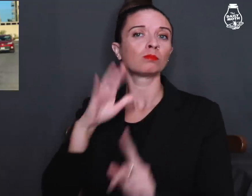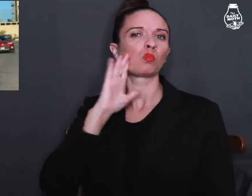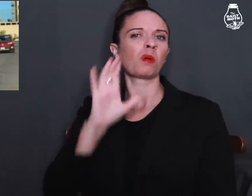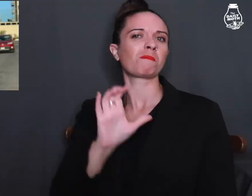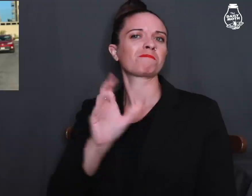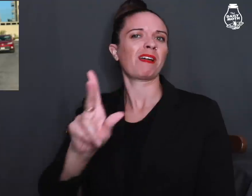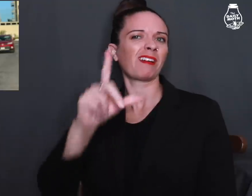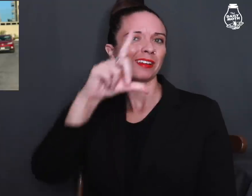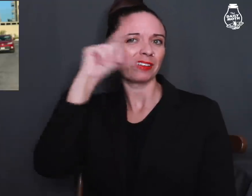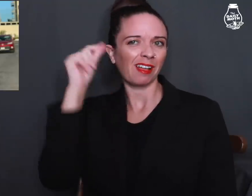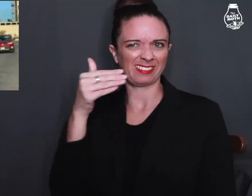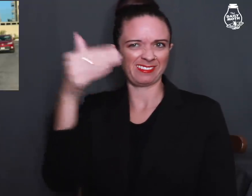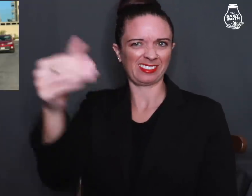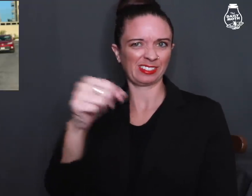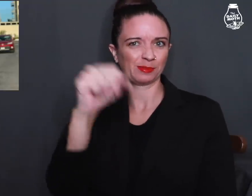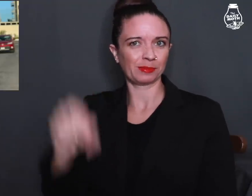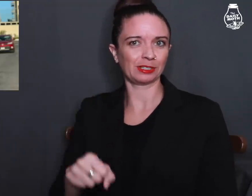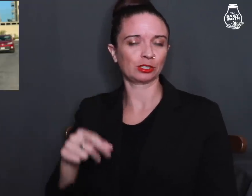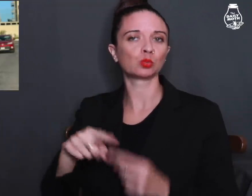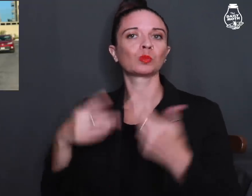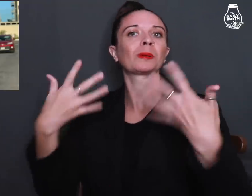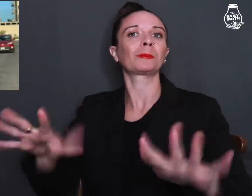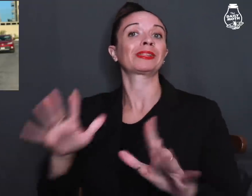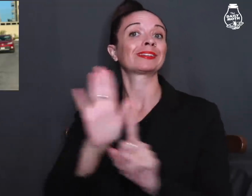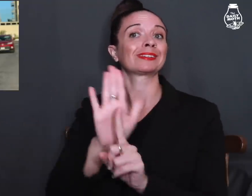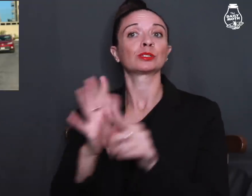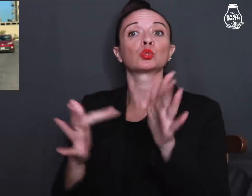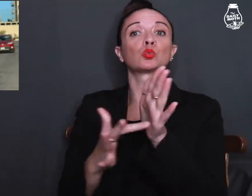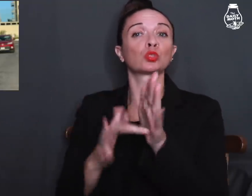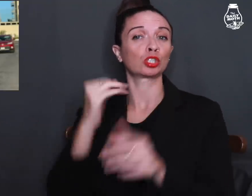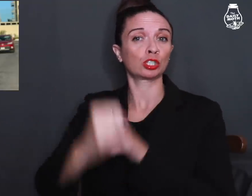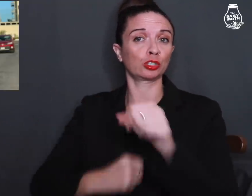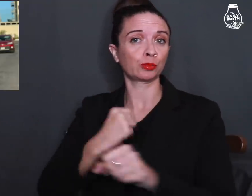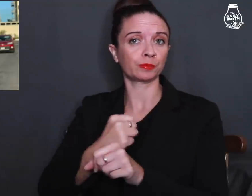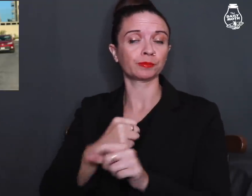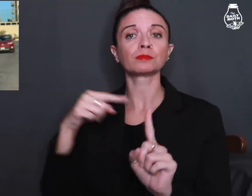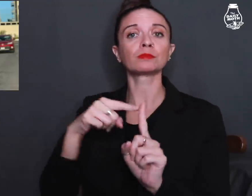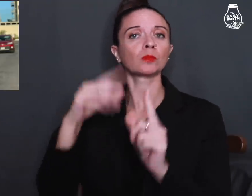He will return to Gallaudet next semester to complete his junior year.